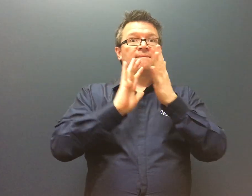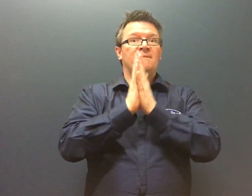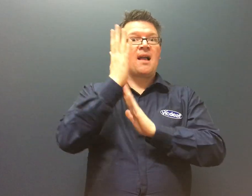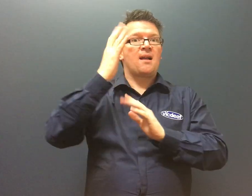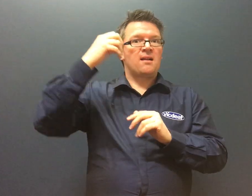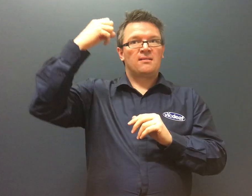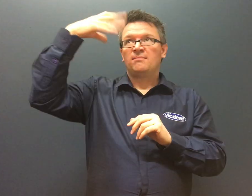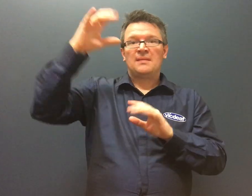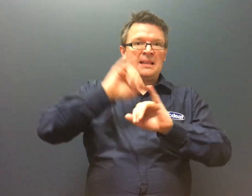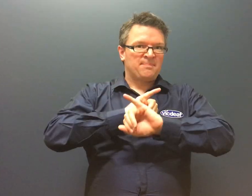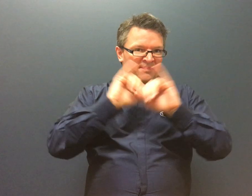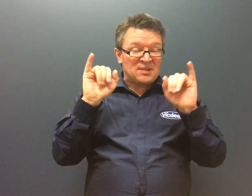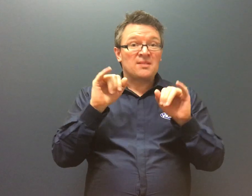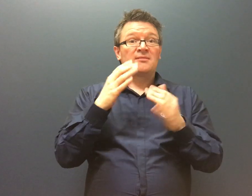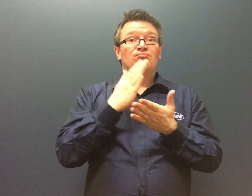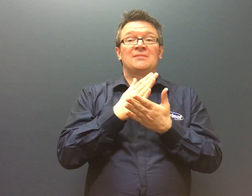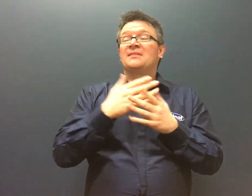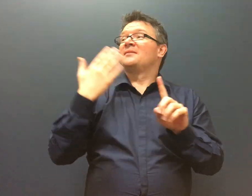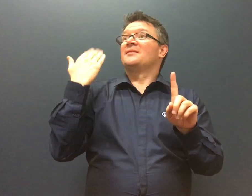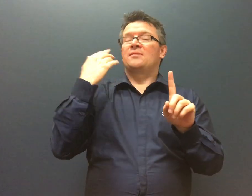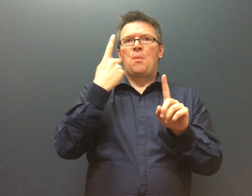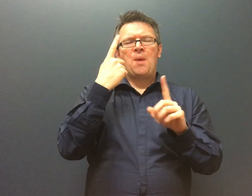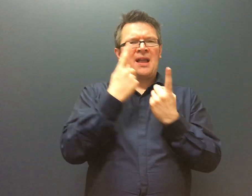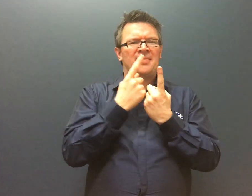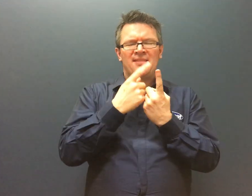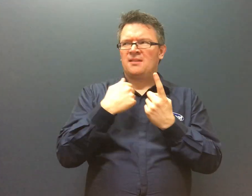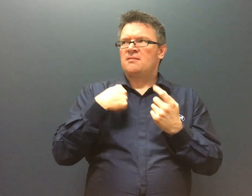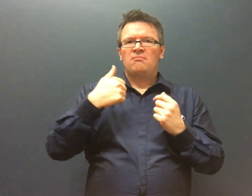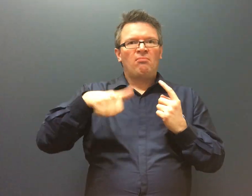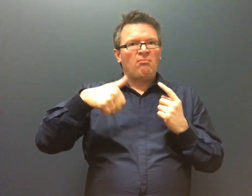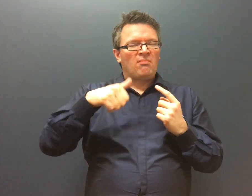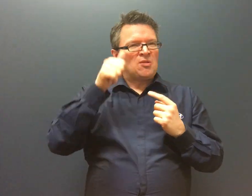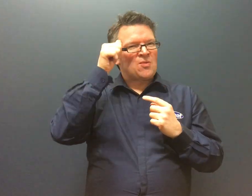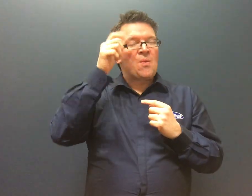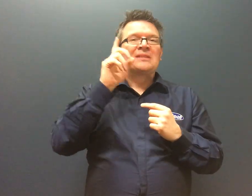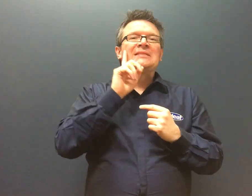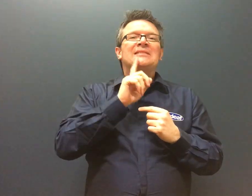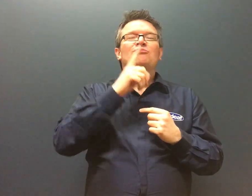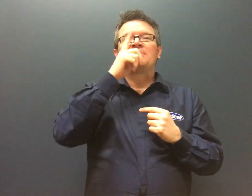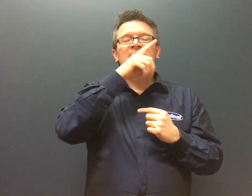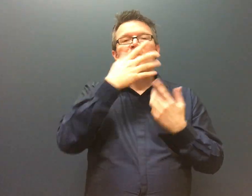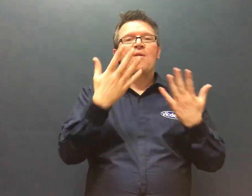Only recently I realised hearing people are able to easily identify when someone is at the door